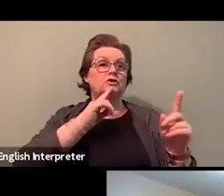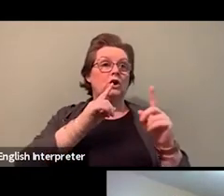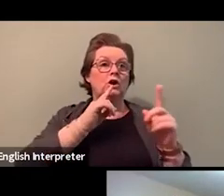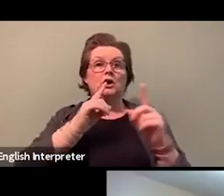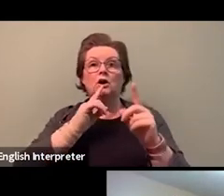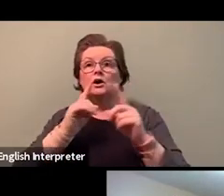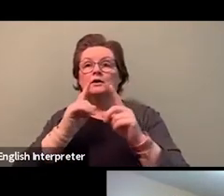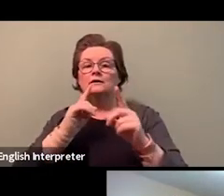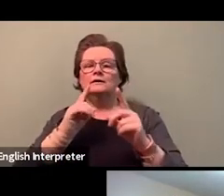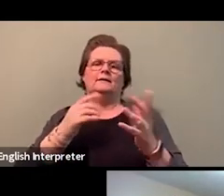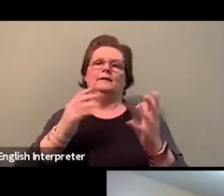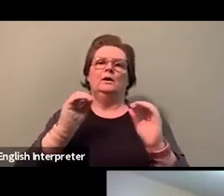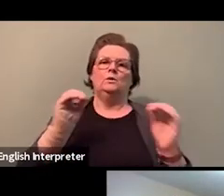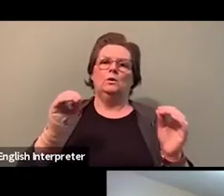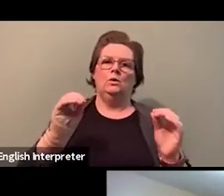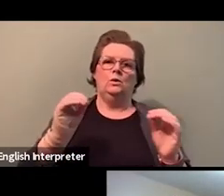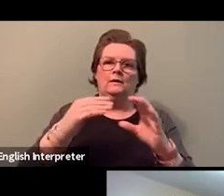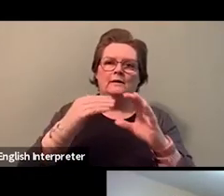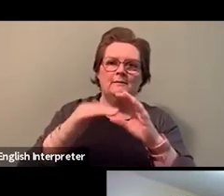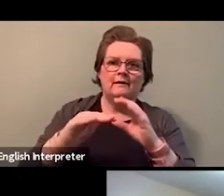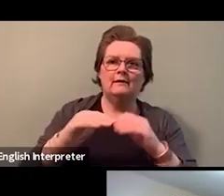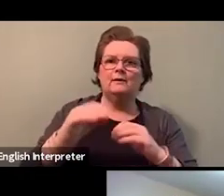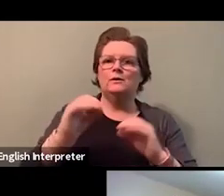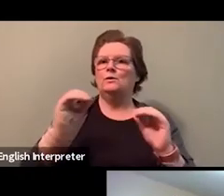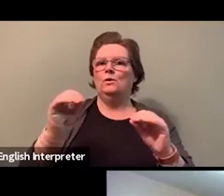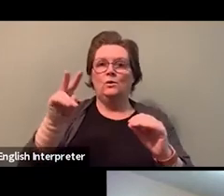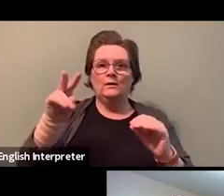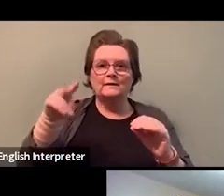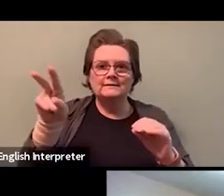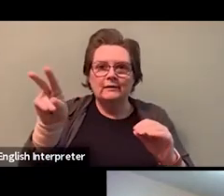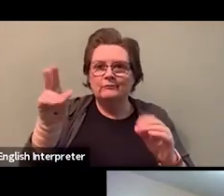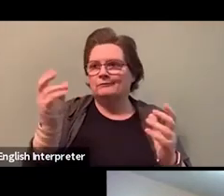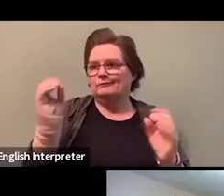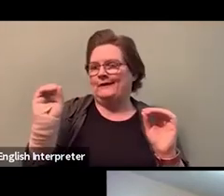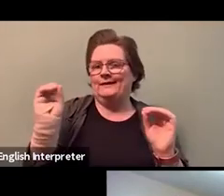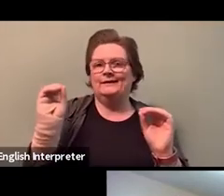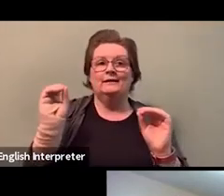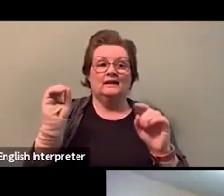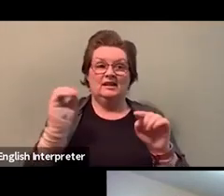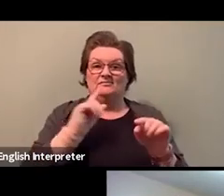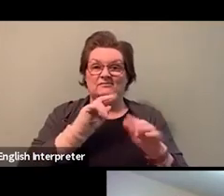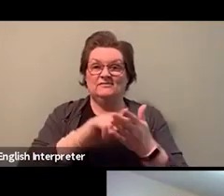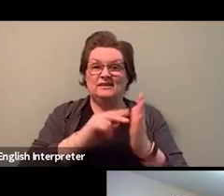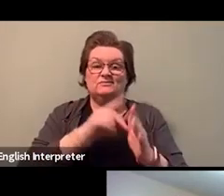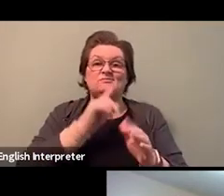I'm sure they met in coffee shops and at people's houses and in their kitchens